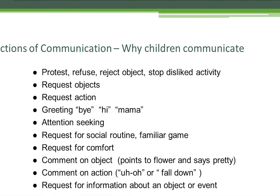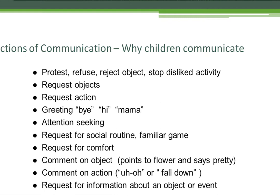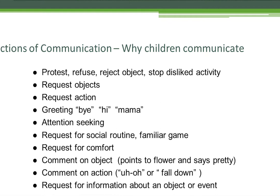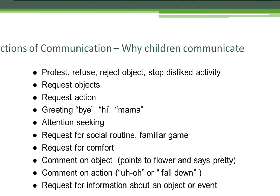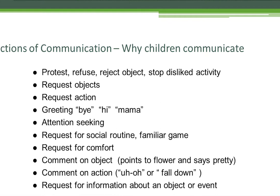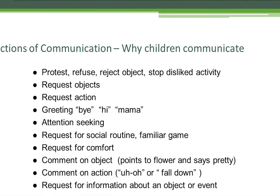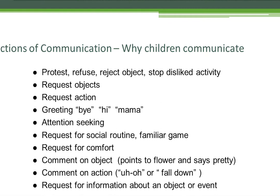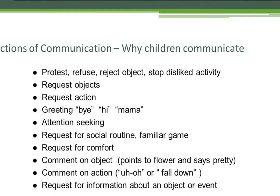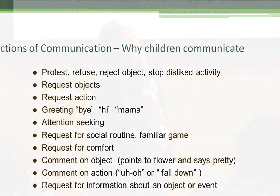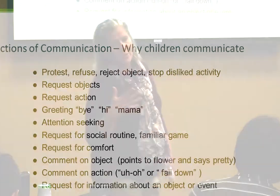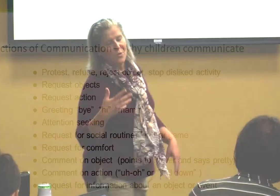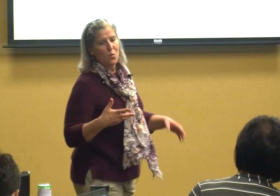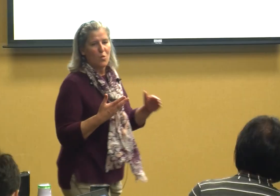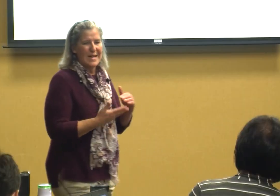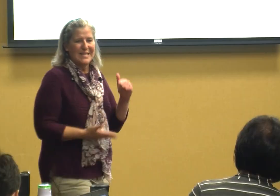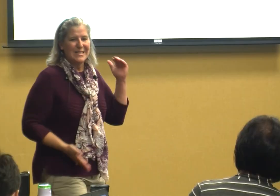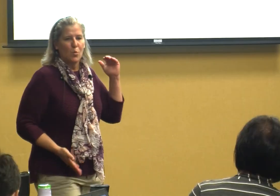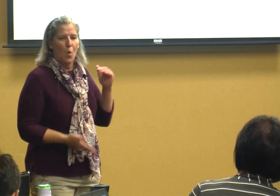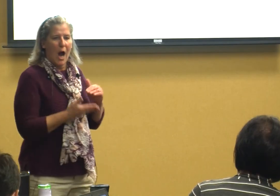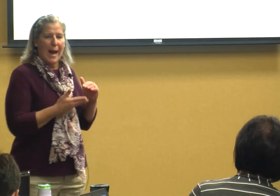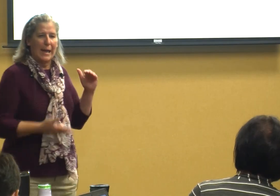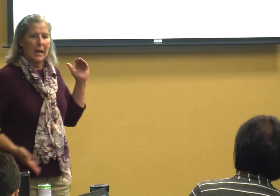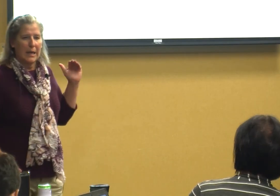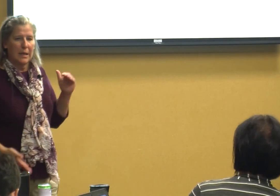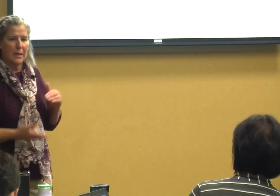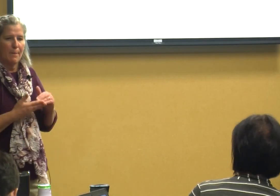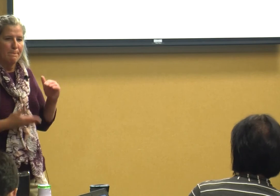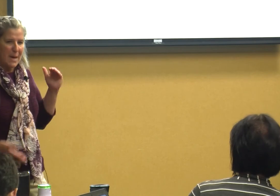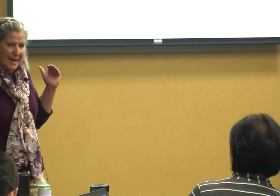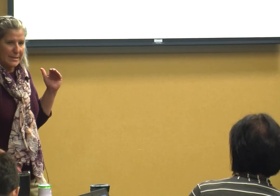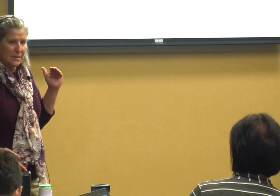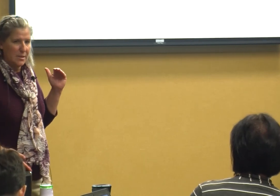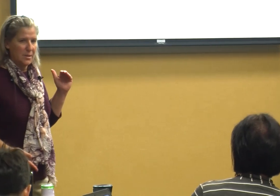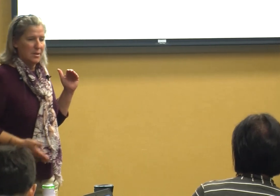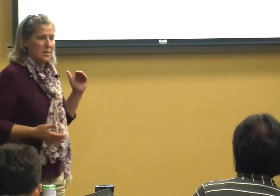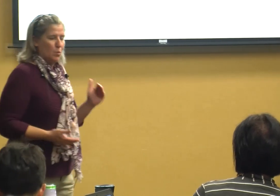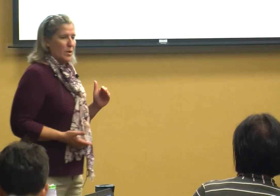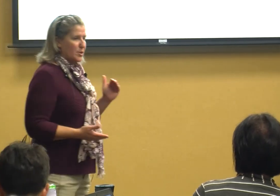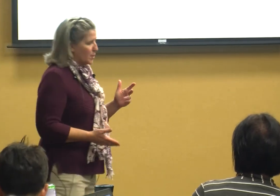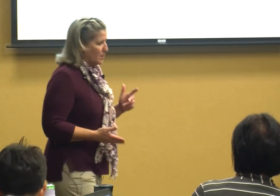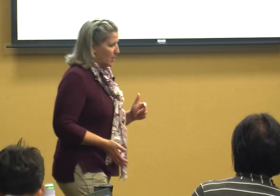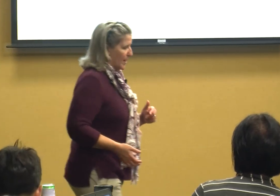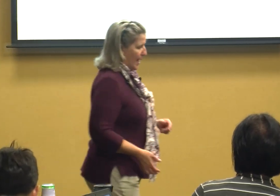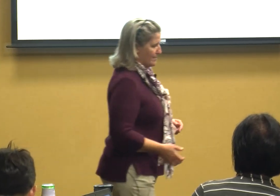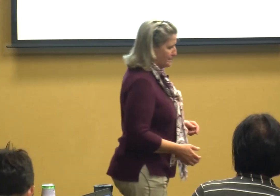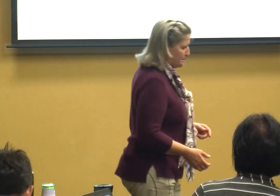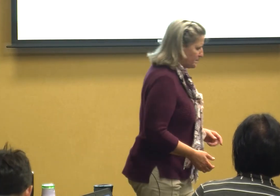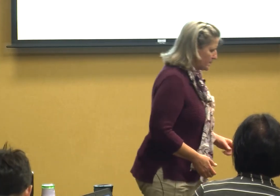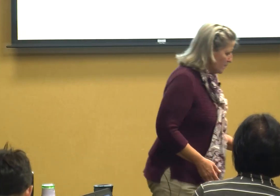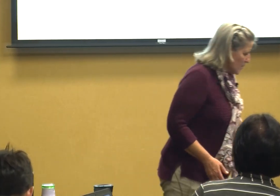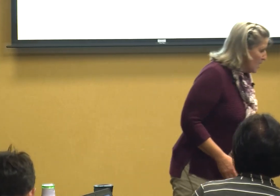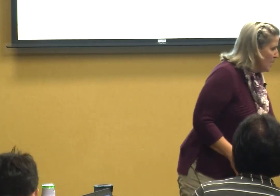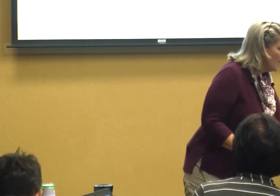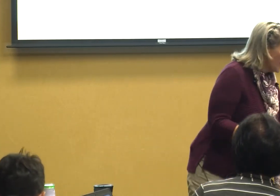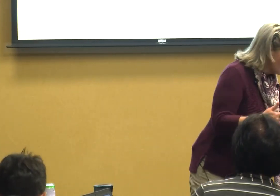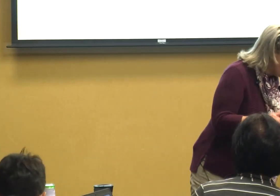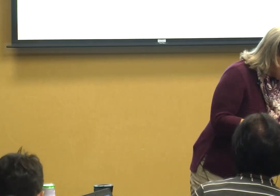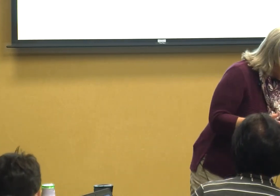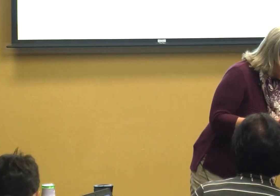object so those are the reasons why a kid might want to communicate but we have to think about